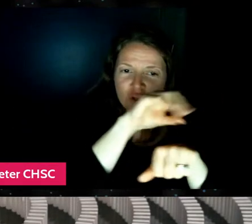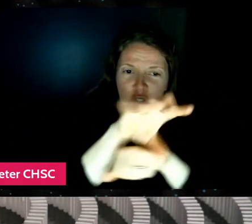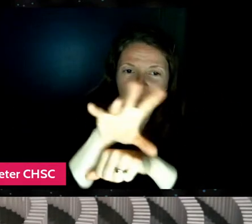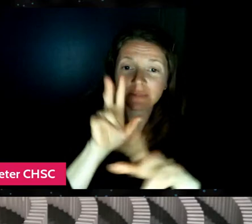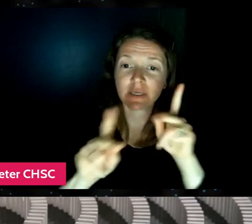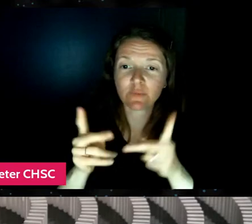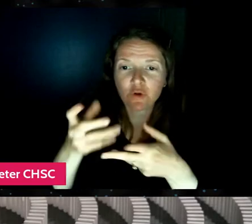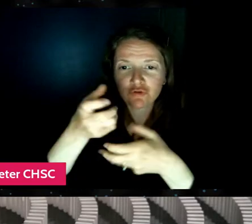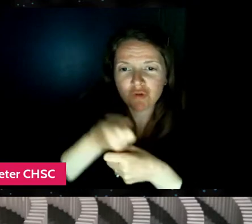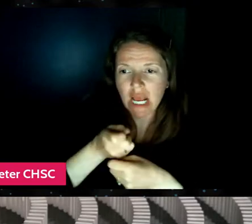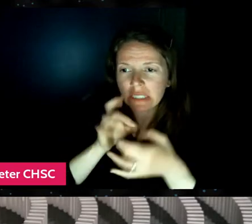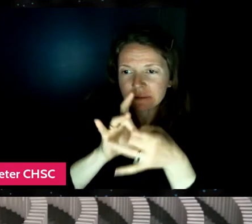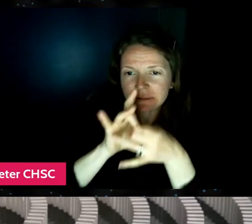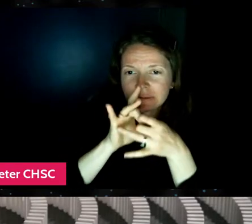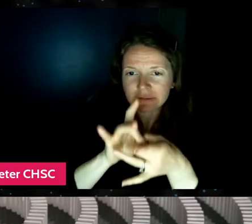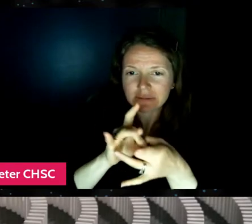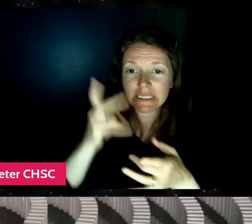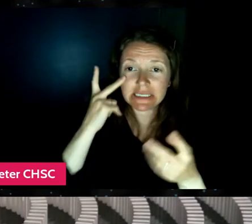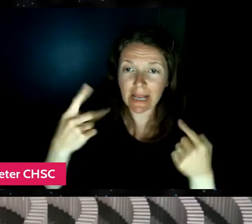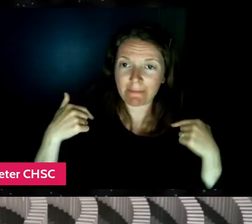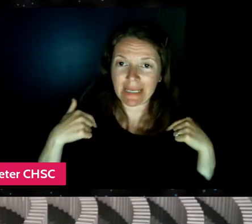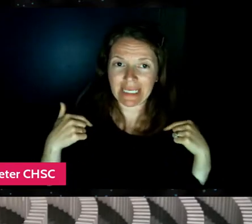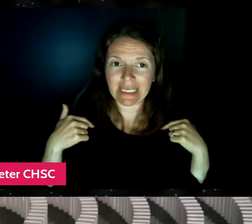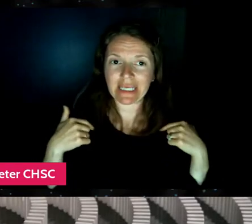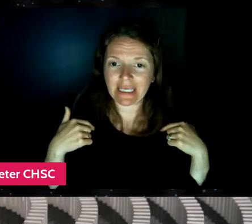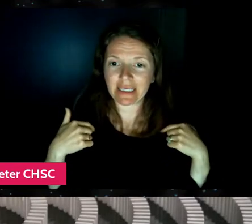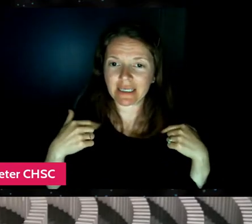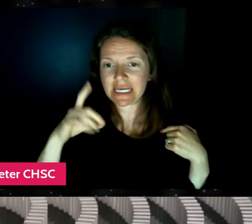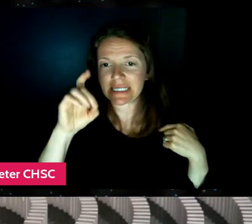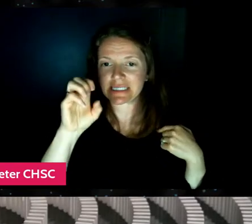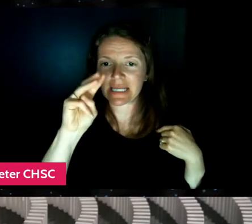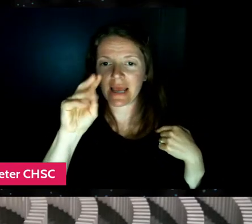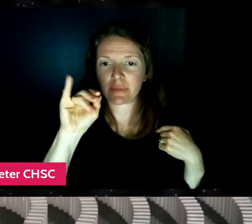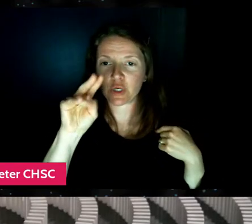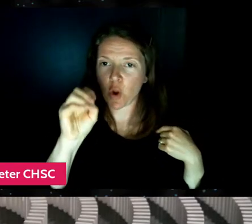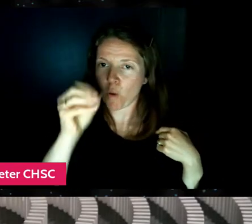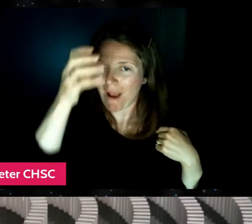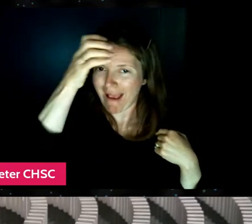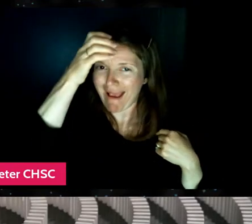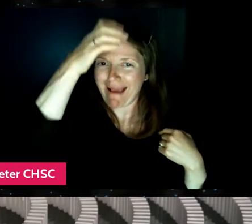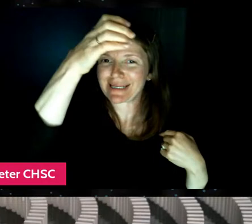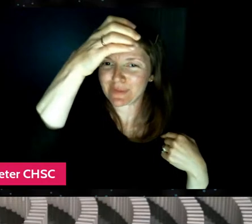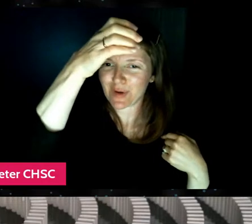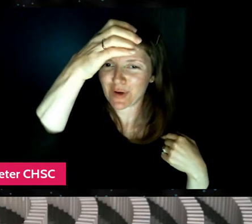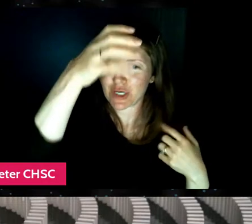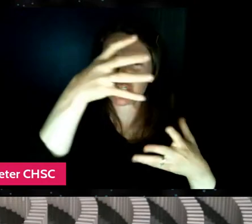who see me as the domino expert and trust that I'm going to make a product